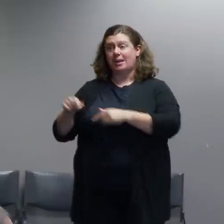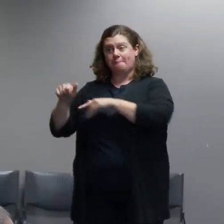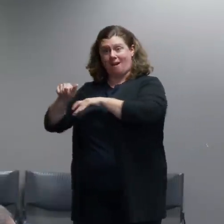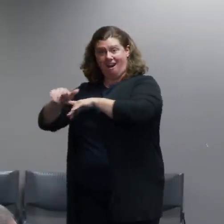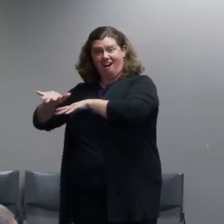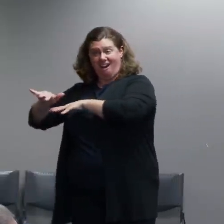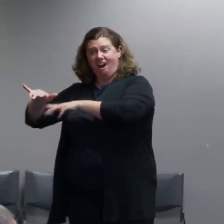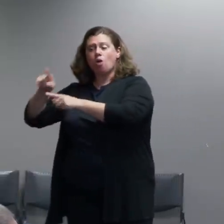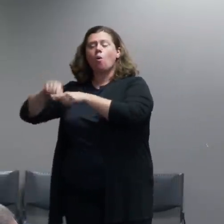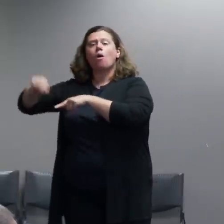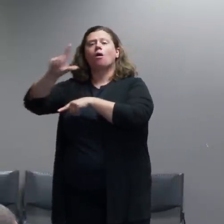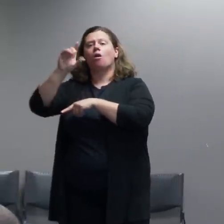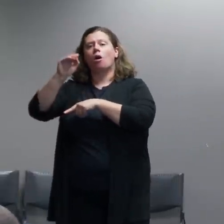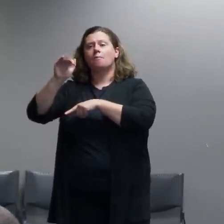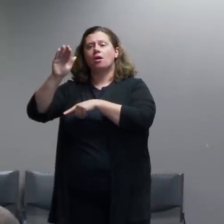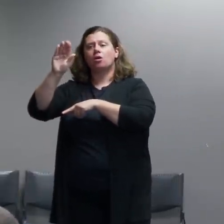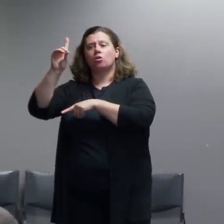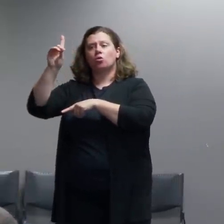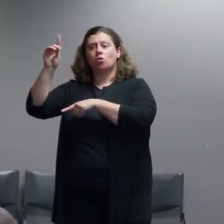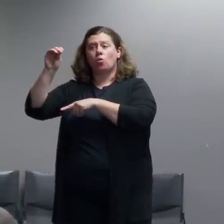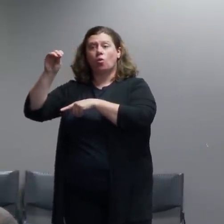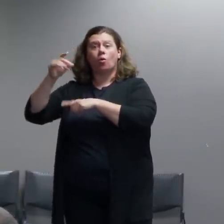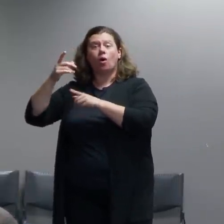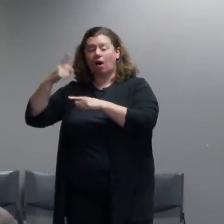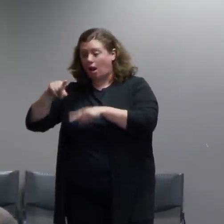fires were set in rolling dumpsters again